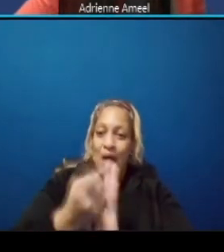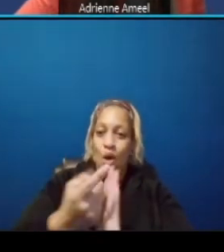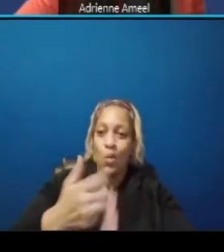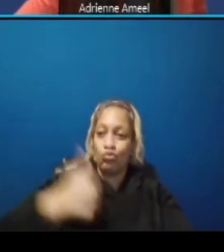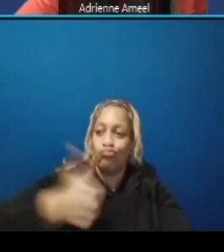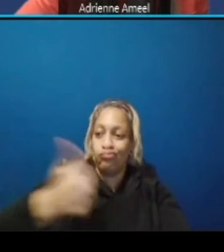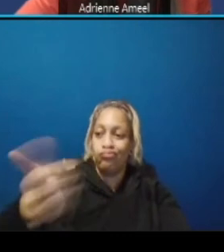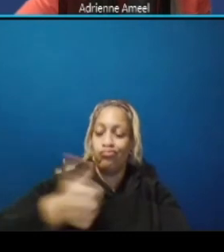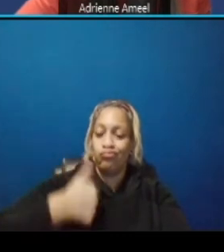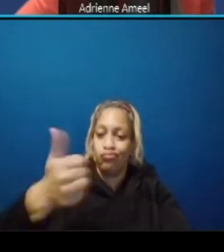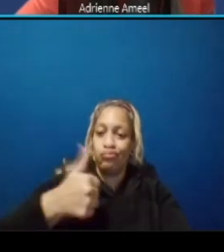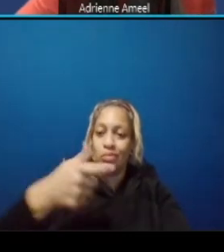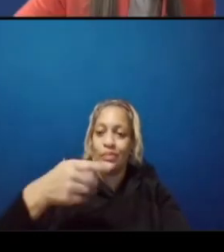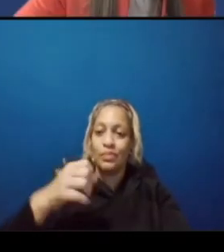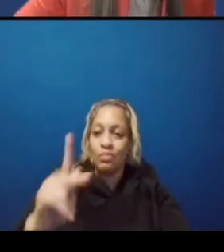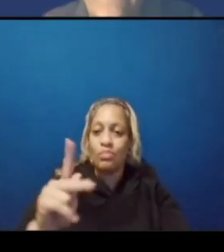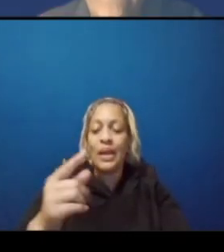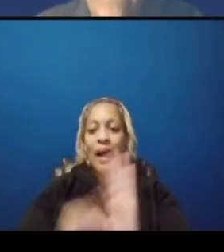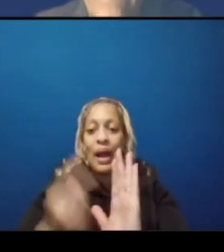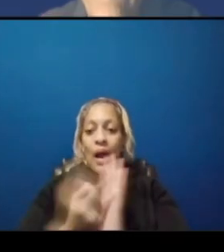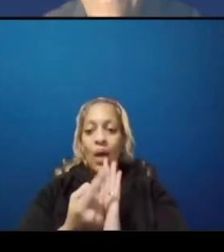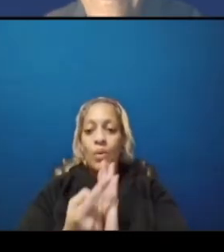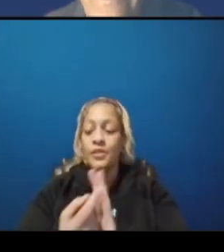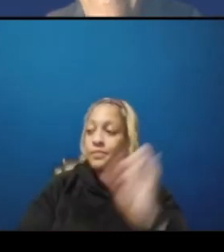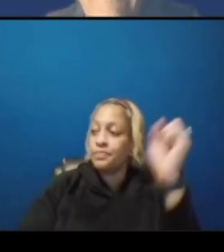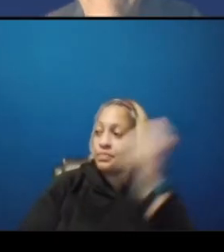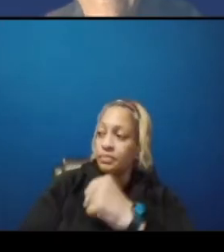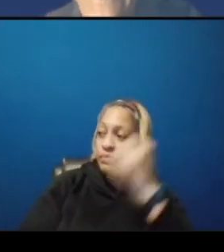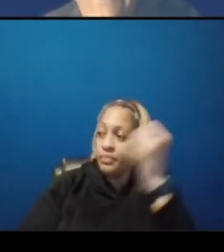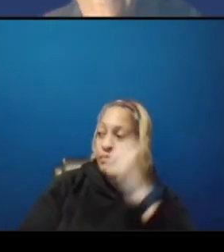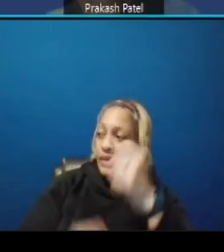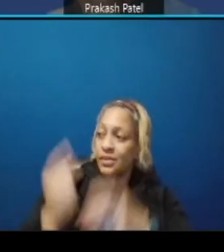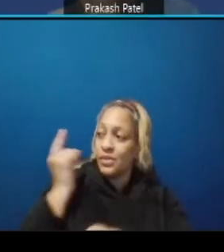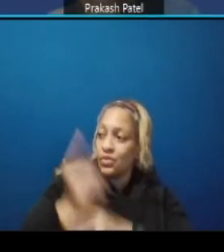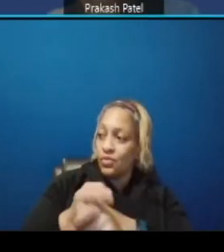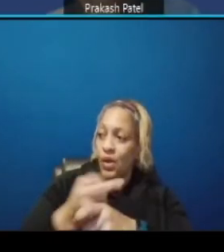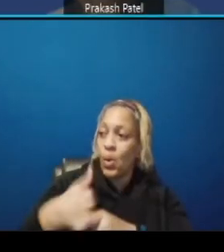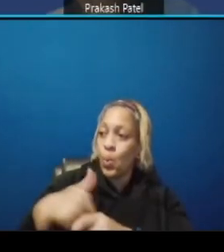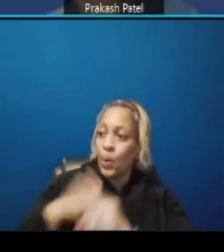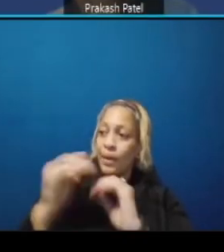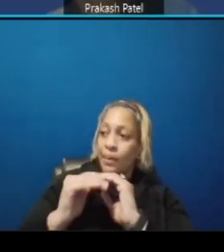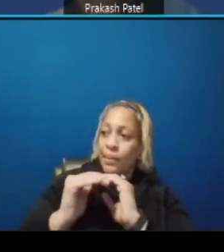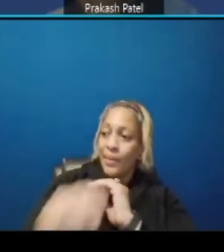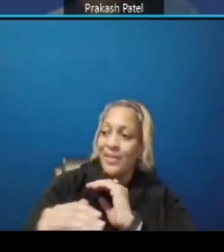then that is that is correct adrian we are maintaining a southbound uh lanes